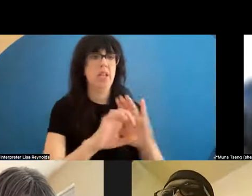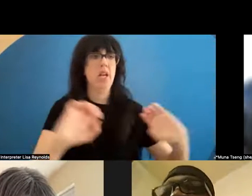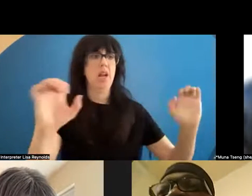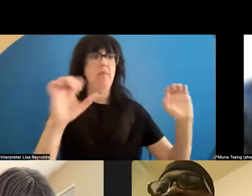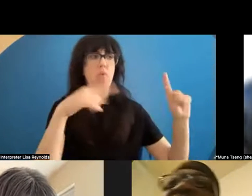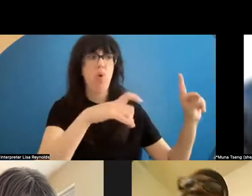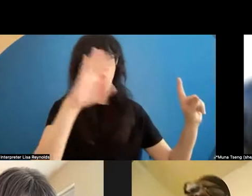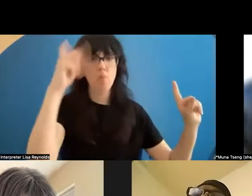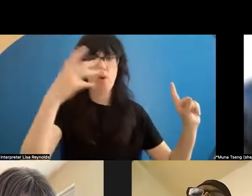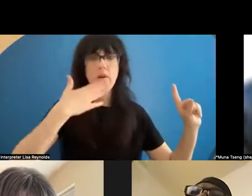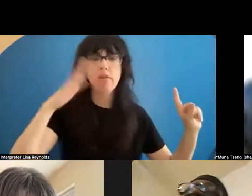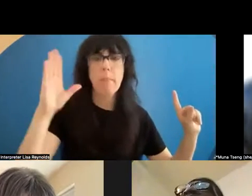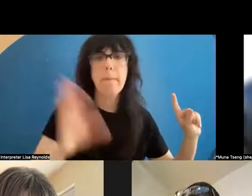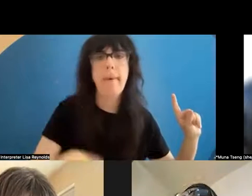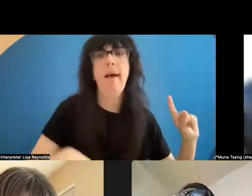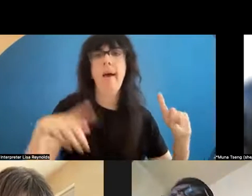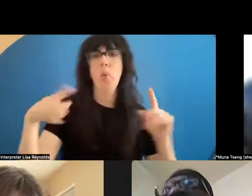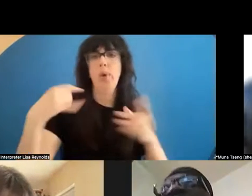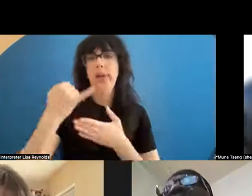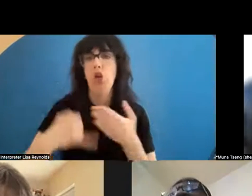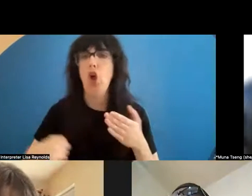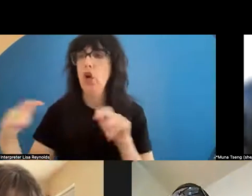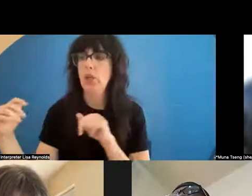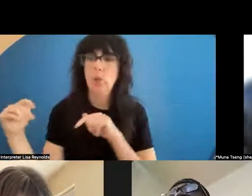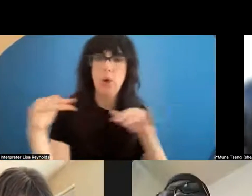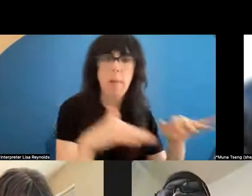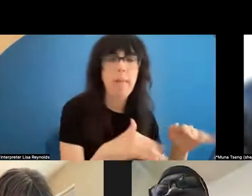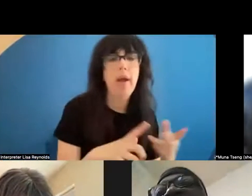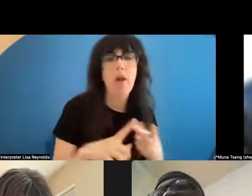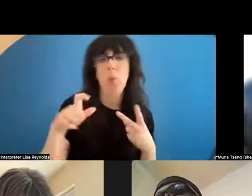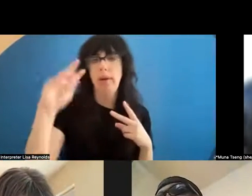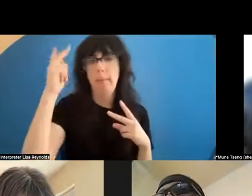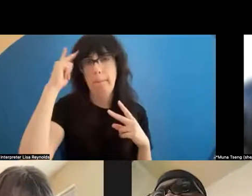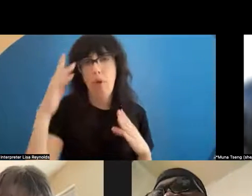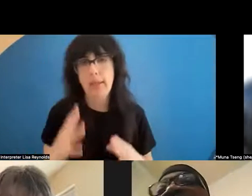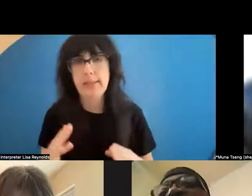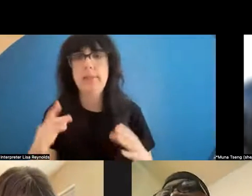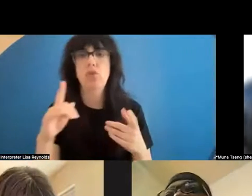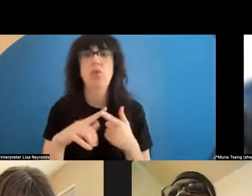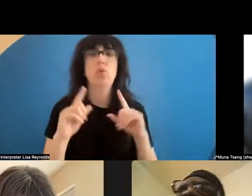we need artists to come in and we need directors and we need politicians to come in and save